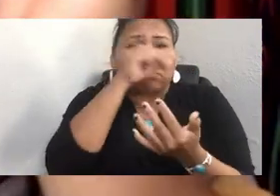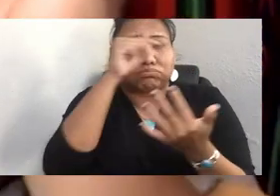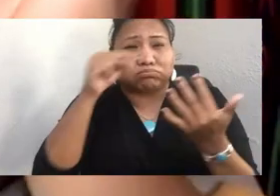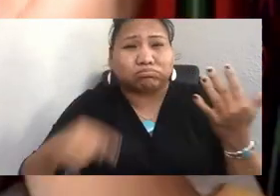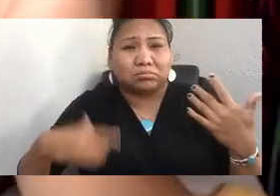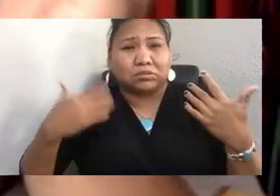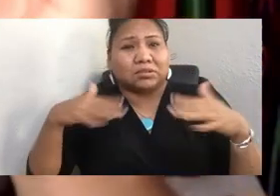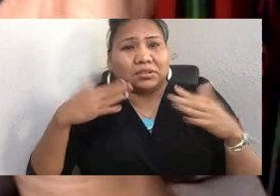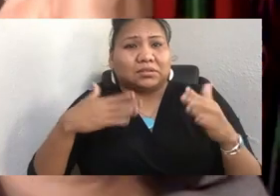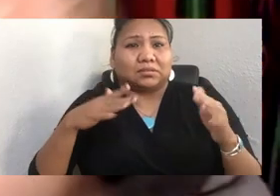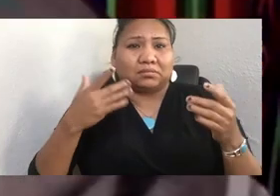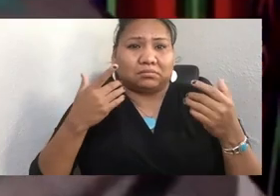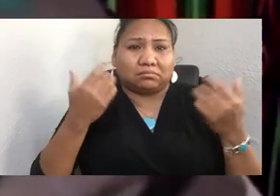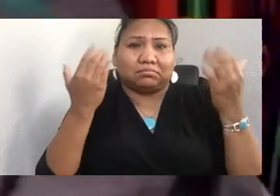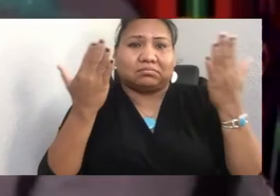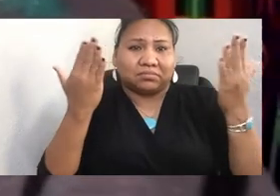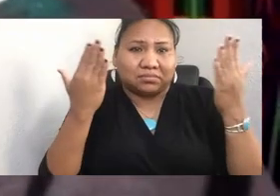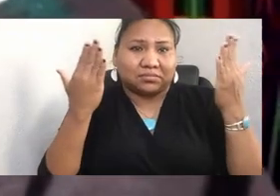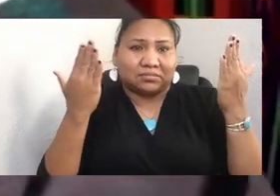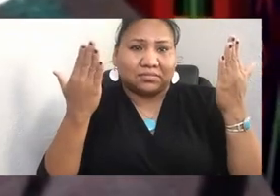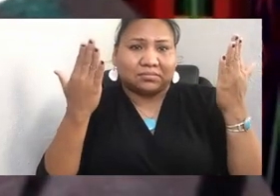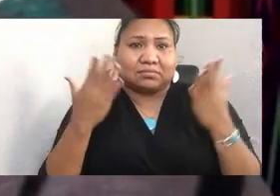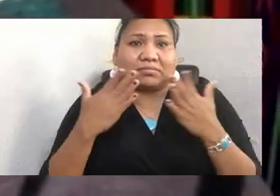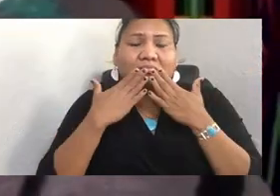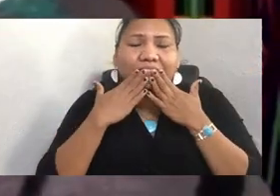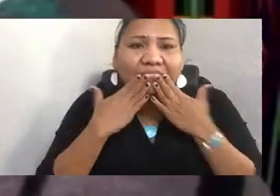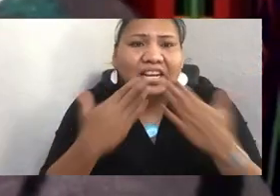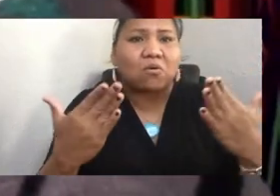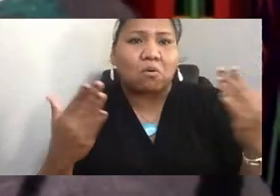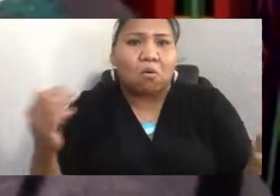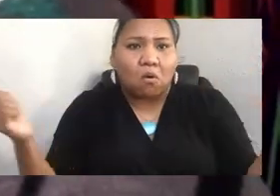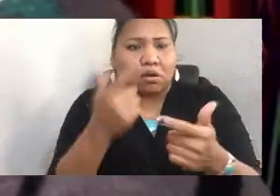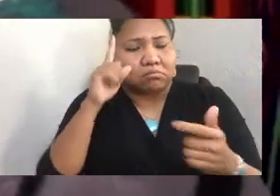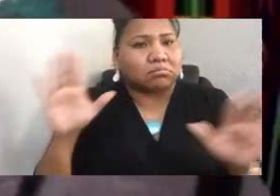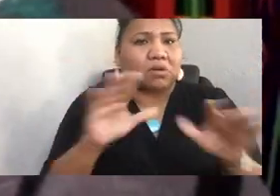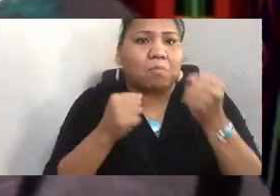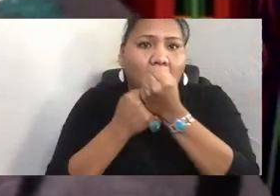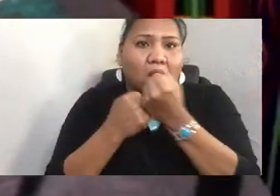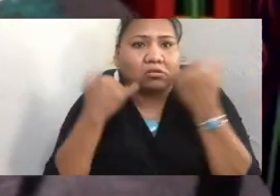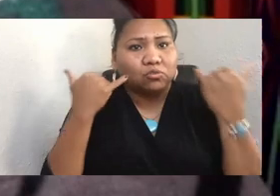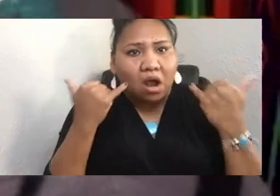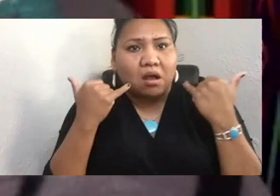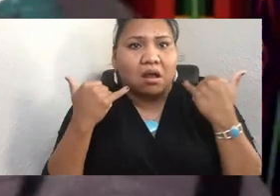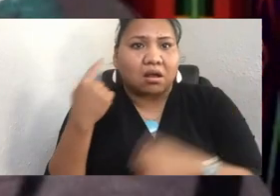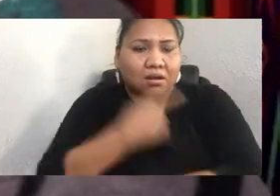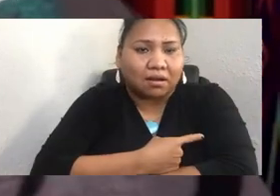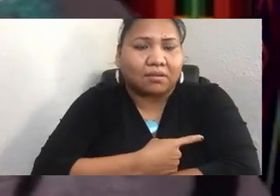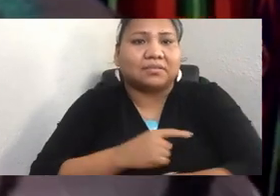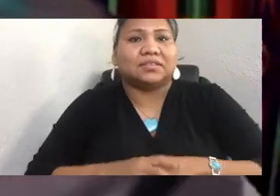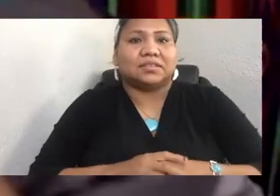just saying, thank you for the support today. Really important to come together, not only